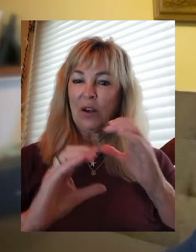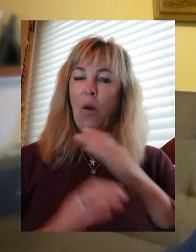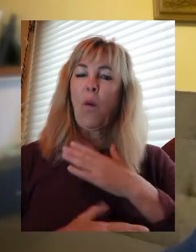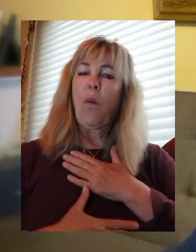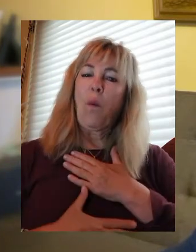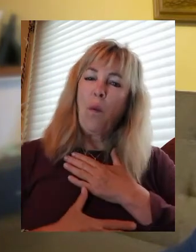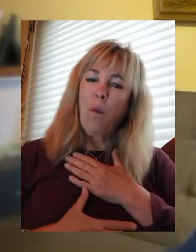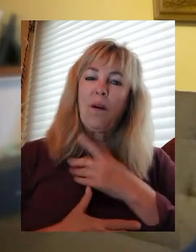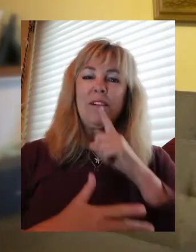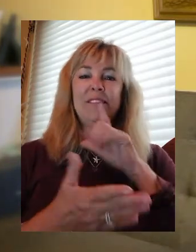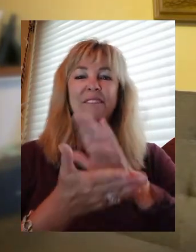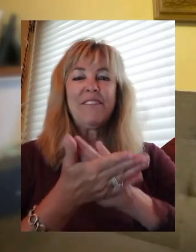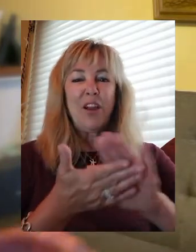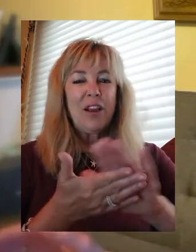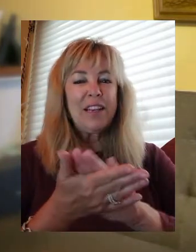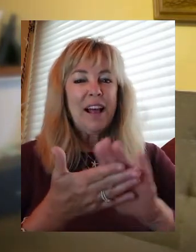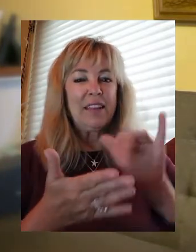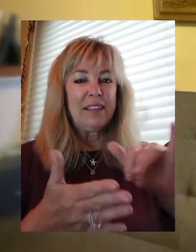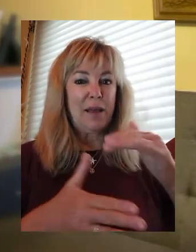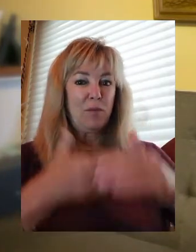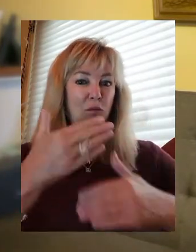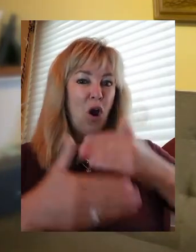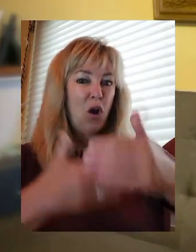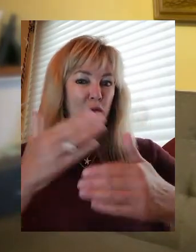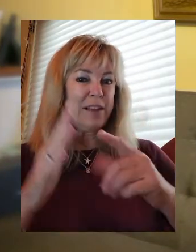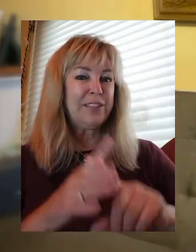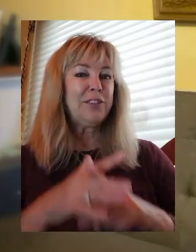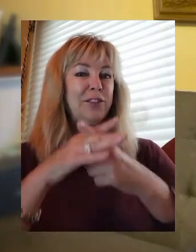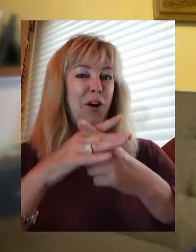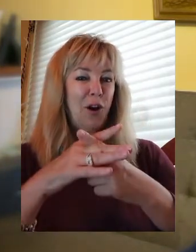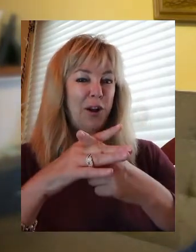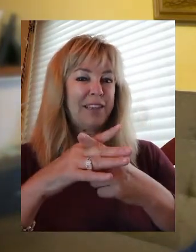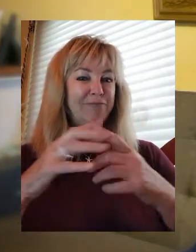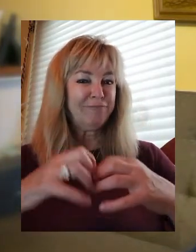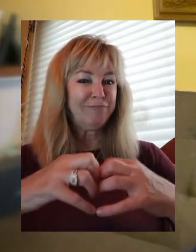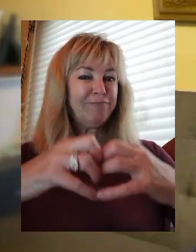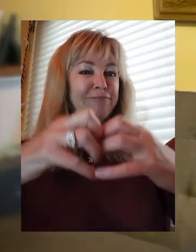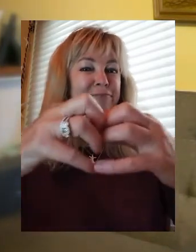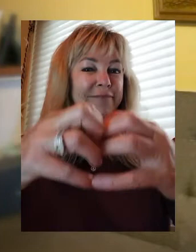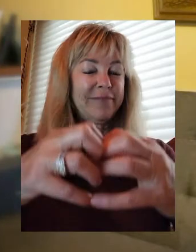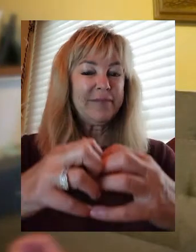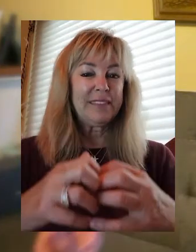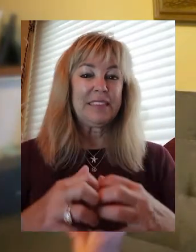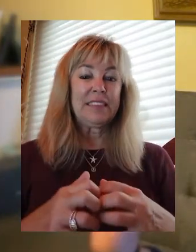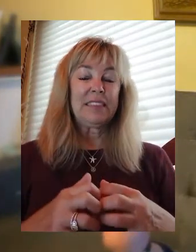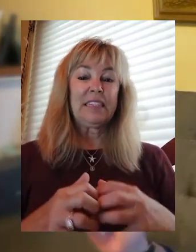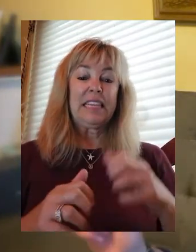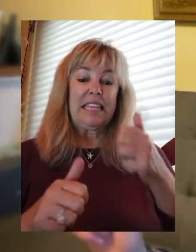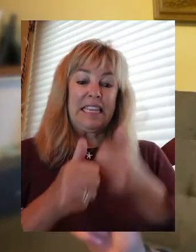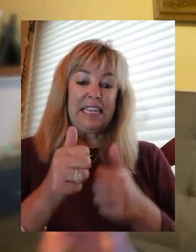that progress started. I still need a lot of work and each mapping really helps tweak it.